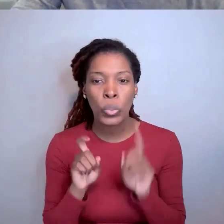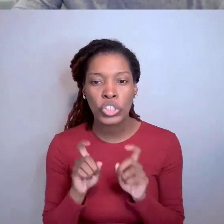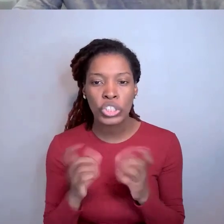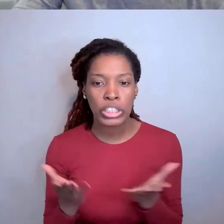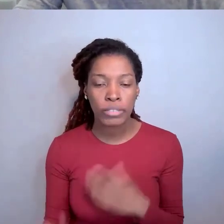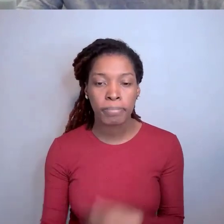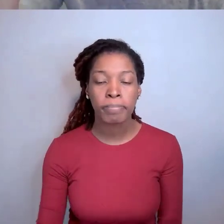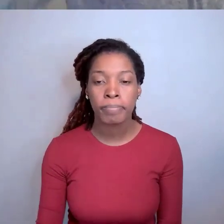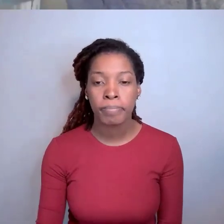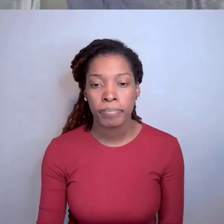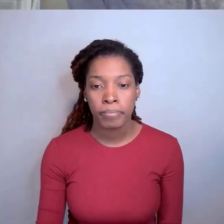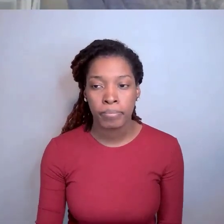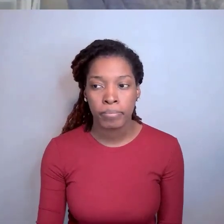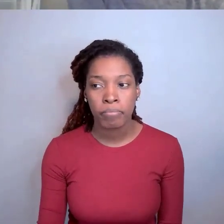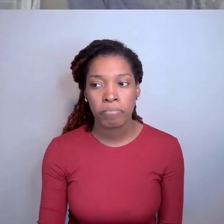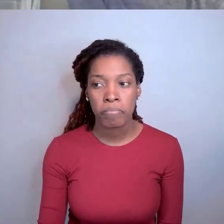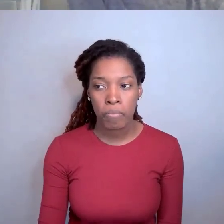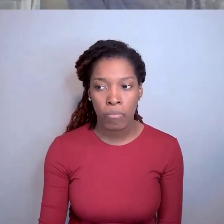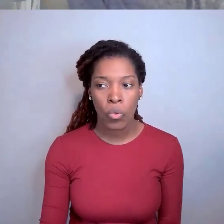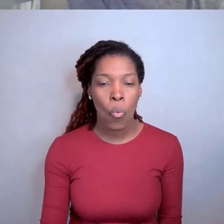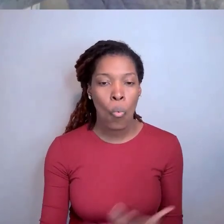What about invention disclosures that are obvious?